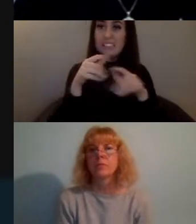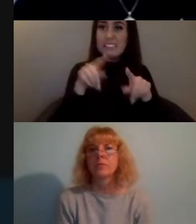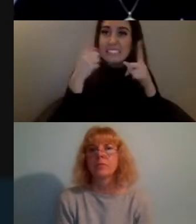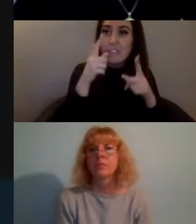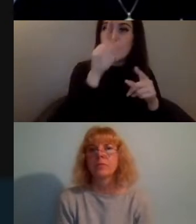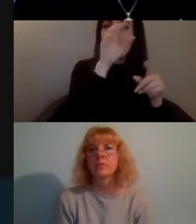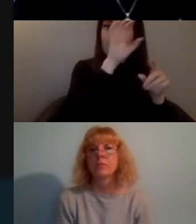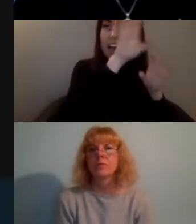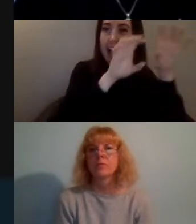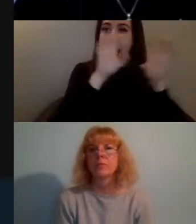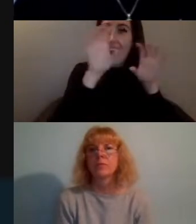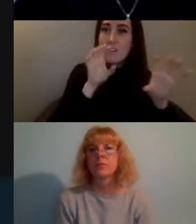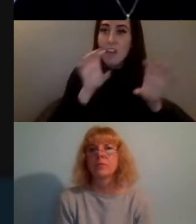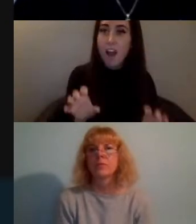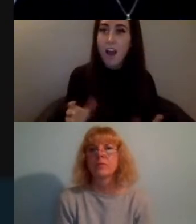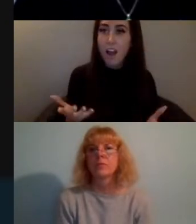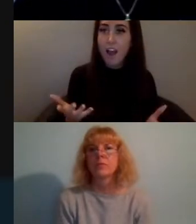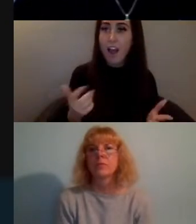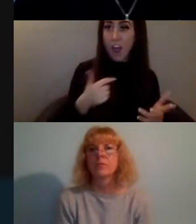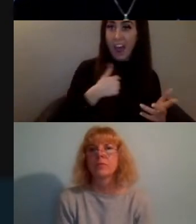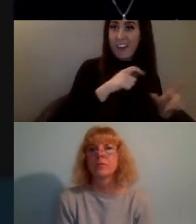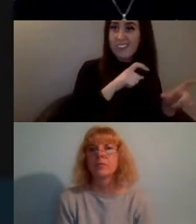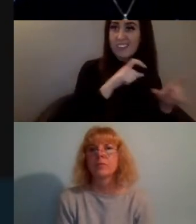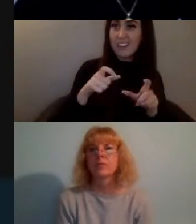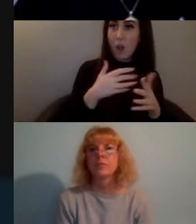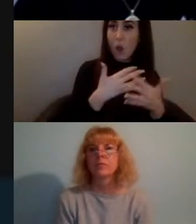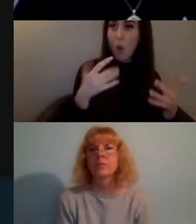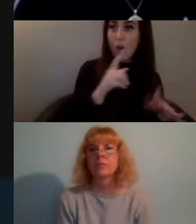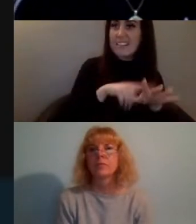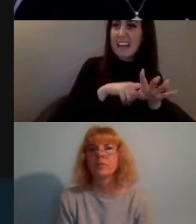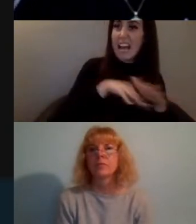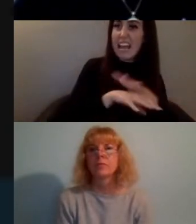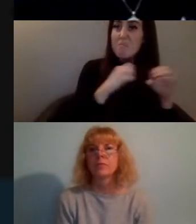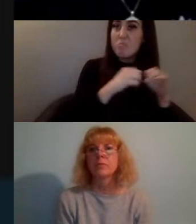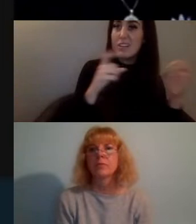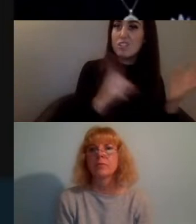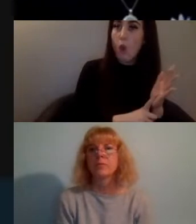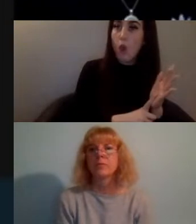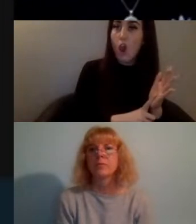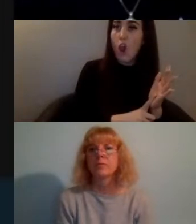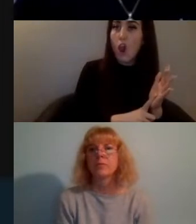I spent a lot of time in Bristol and now back in London and so it's been good for that and